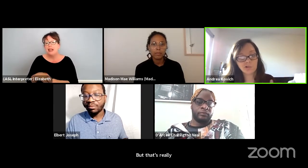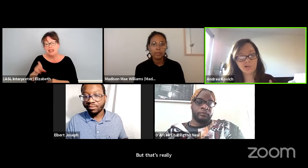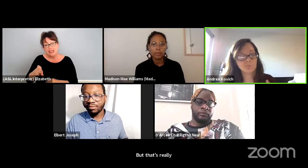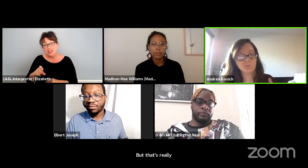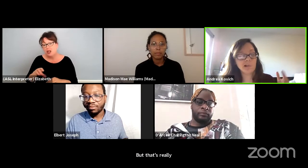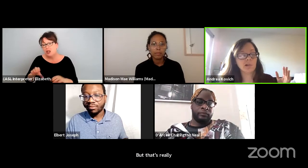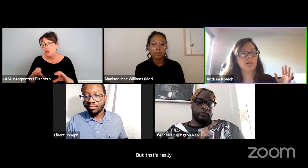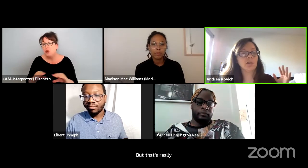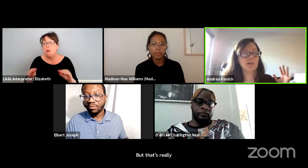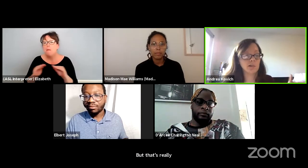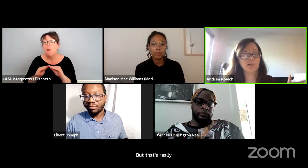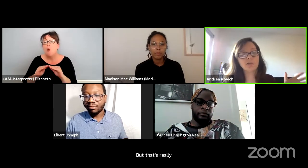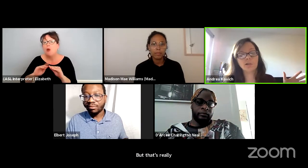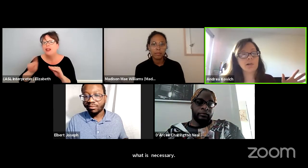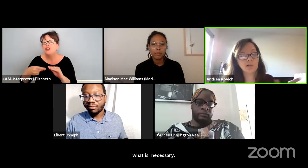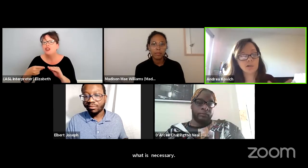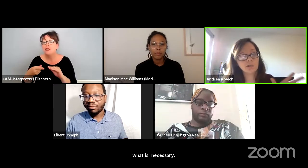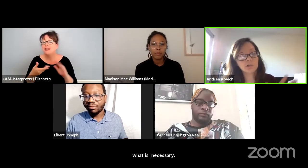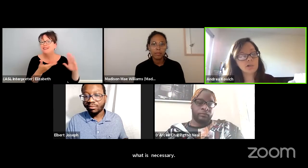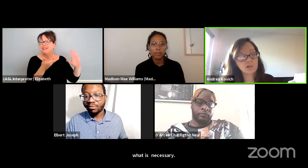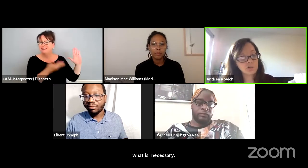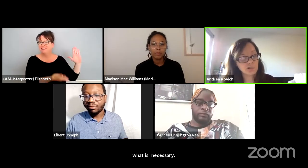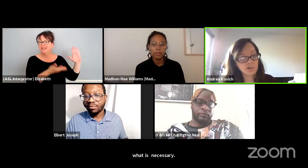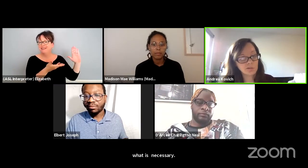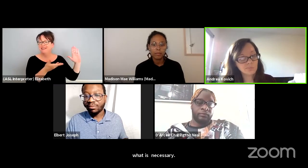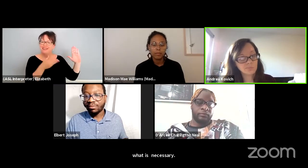than just make it look like there's inclusion